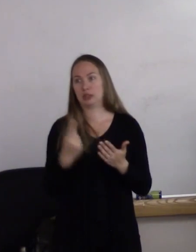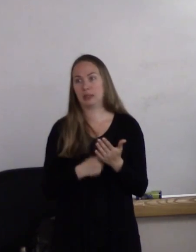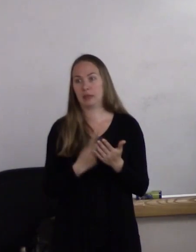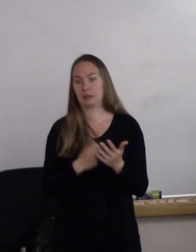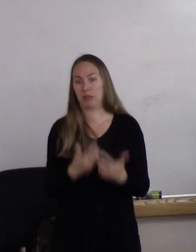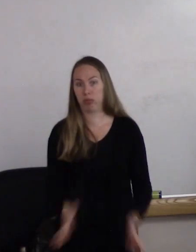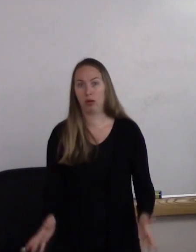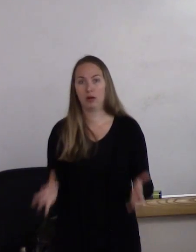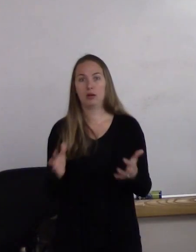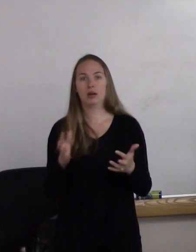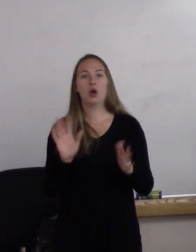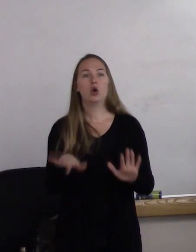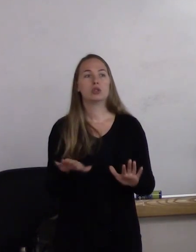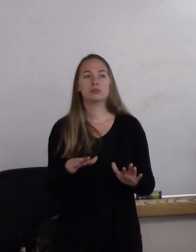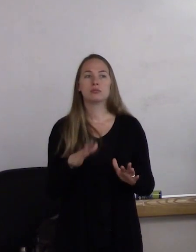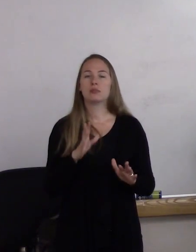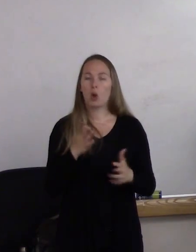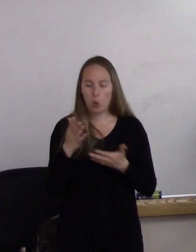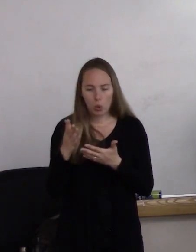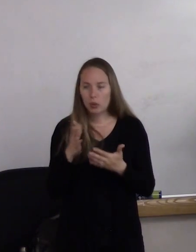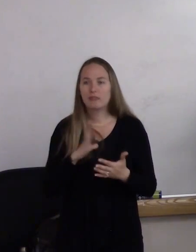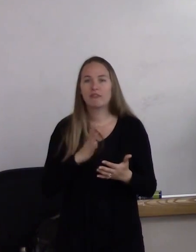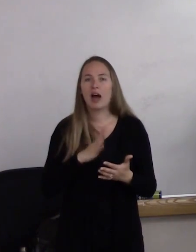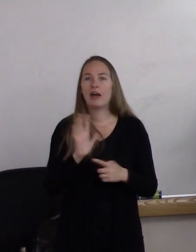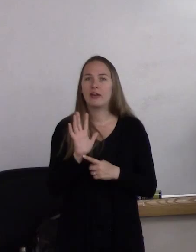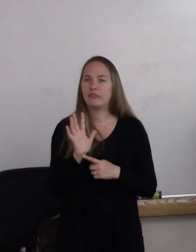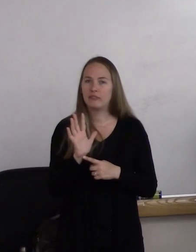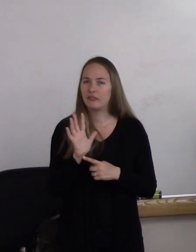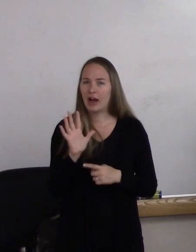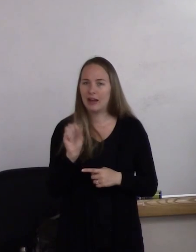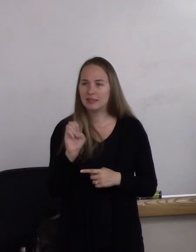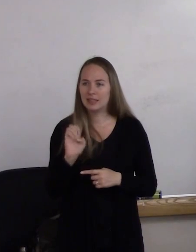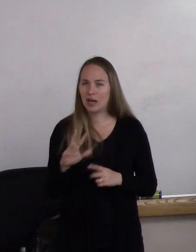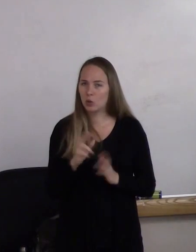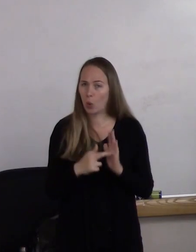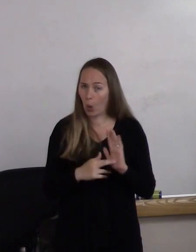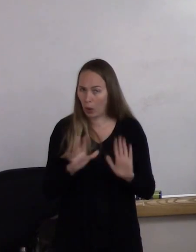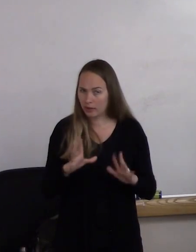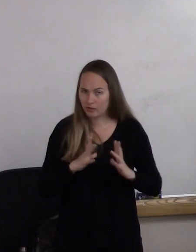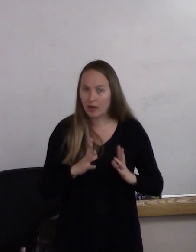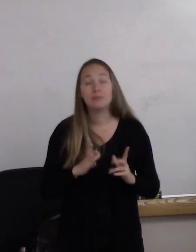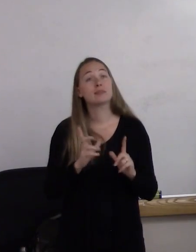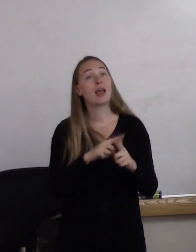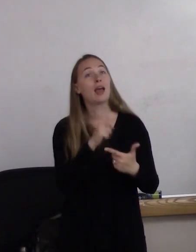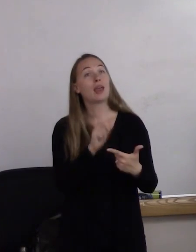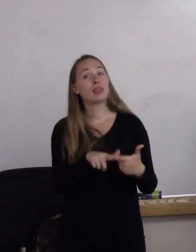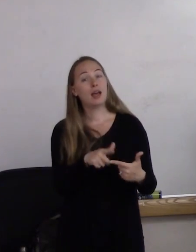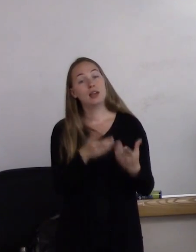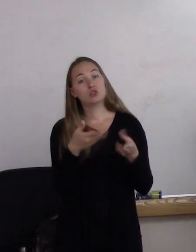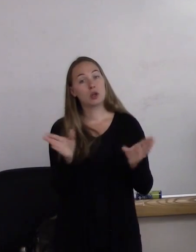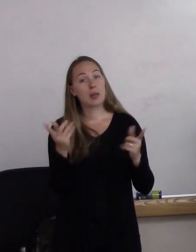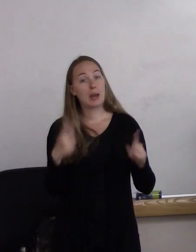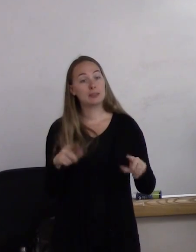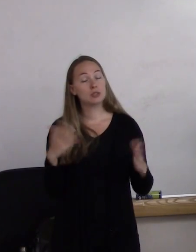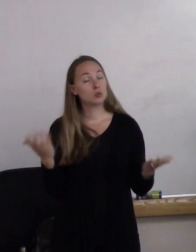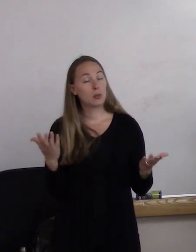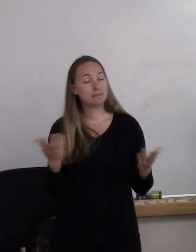Just blow it off. There's a five-second rule. It'll be just fine, you know? Then, what generally happens is the doctor takes a little visual inspection.